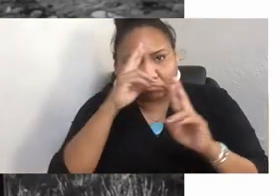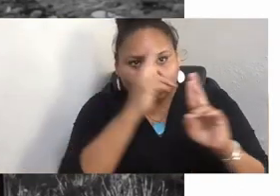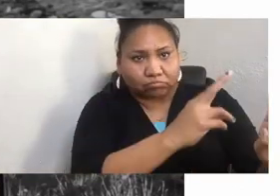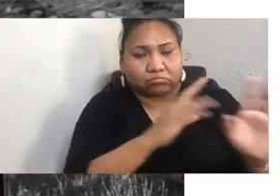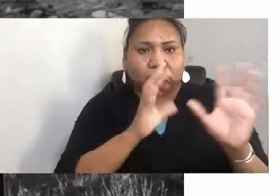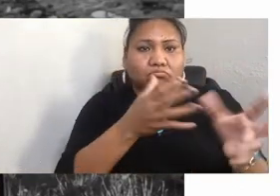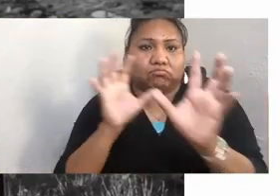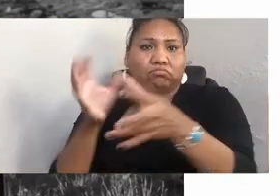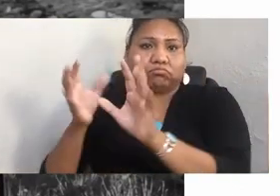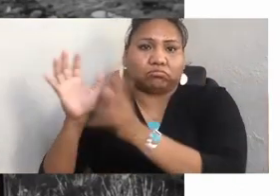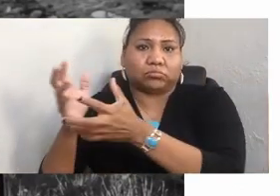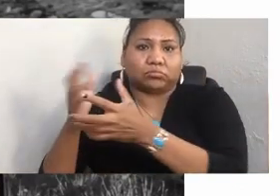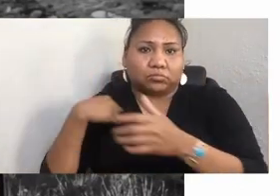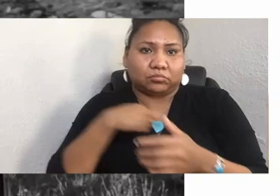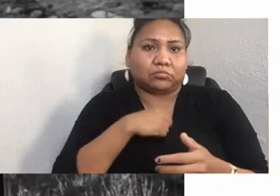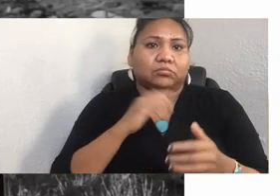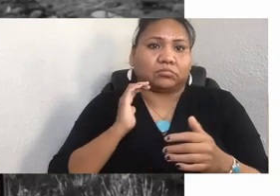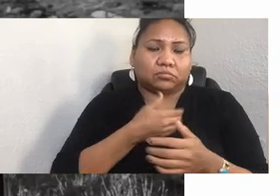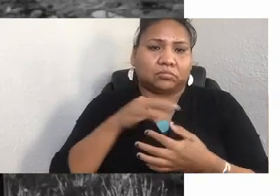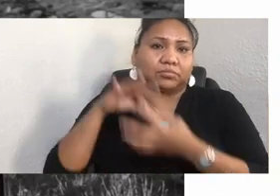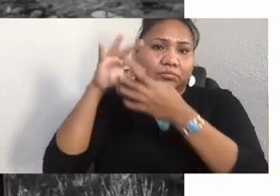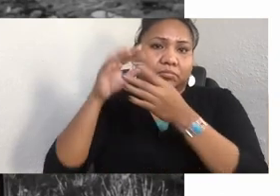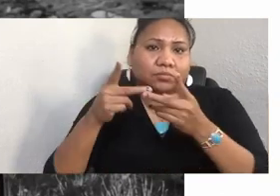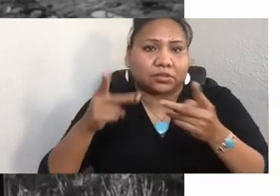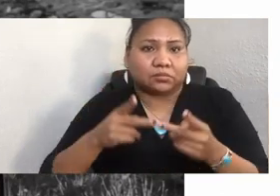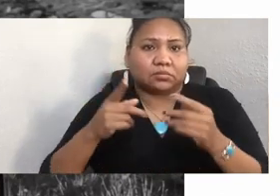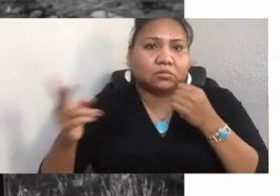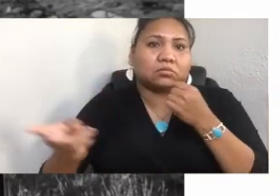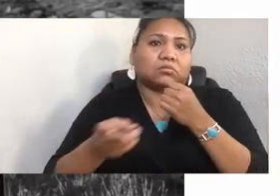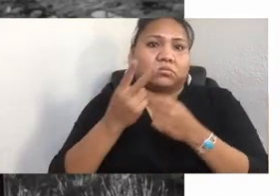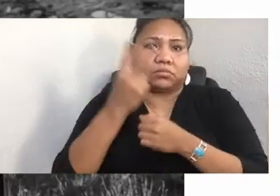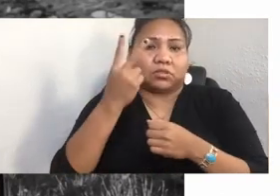for our two-spirit relatives. When I realized that colonization affected the way